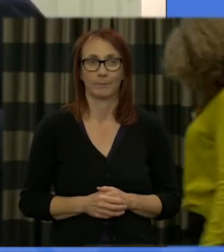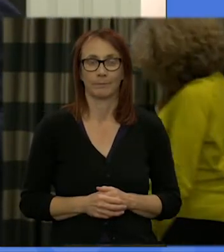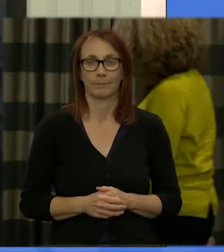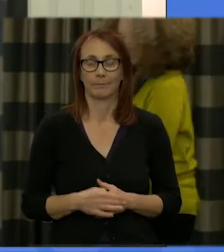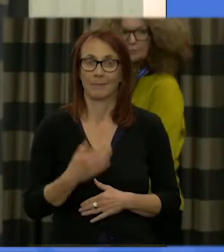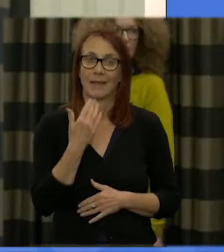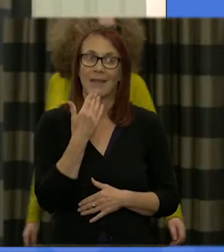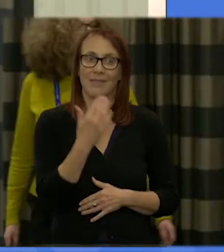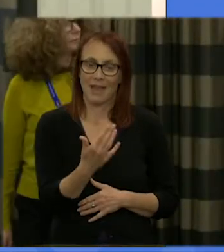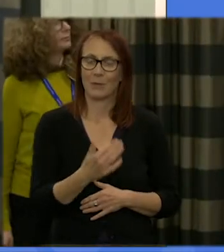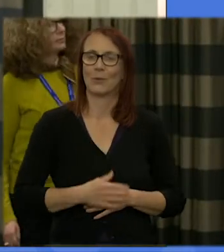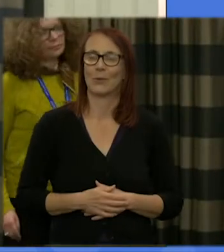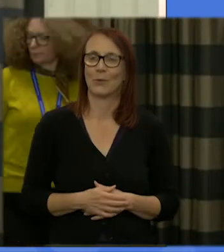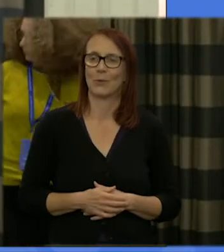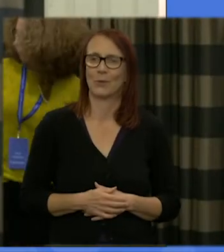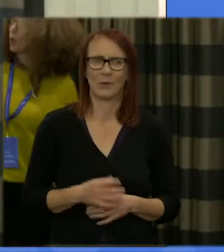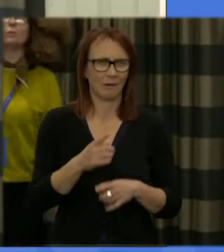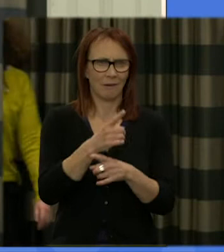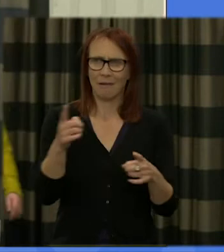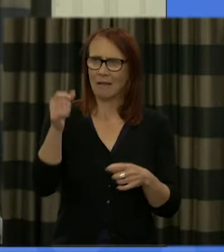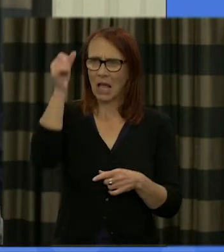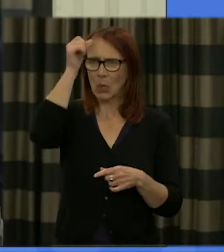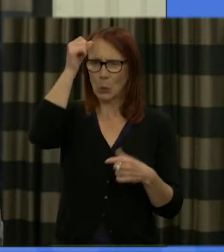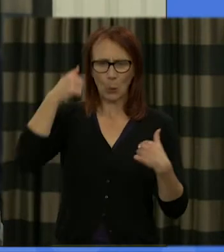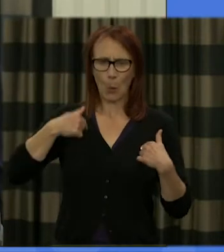indeed Kate I'm not so sure actually that you will know who I am because